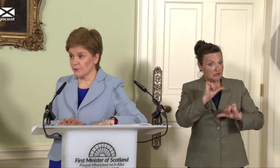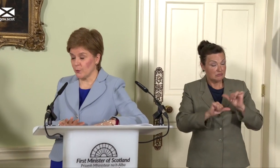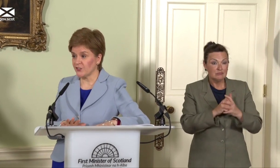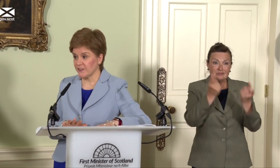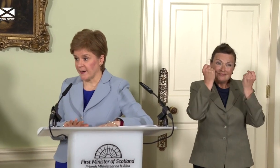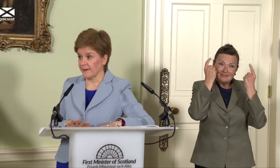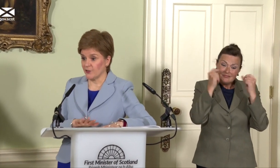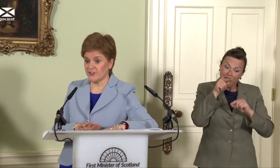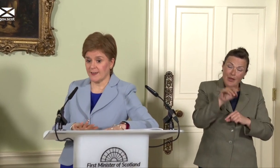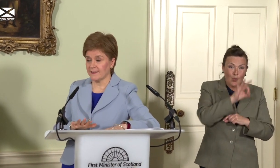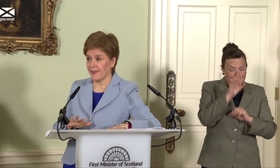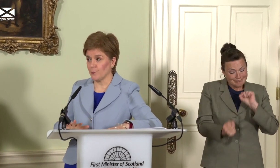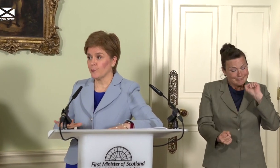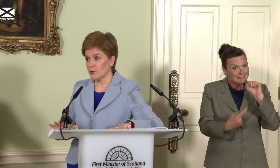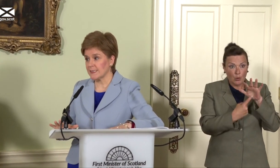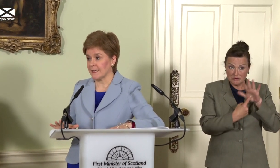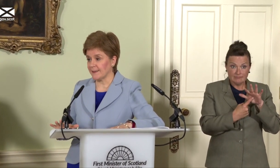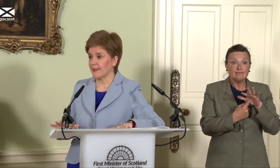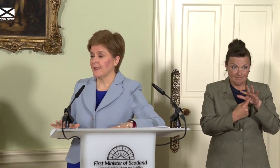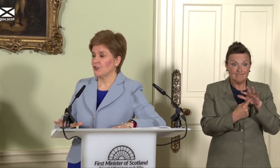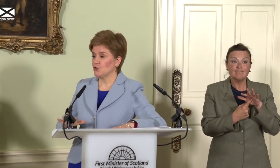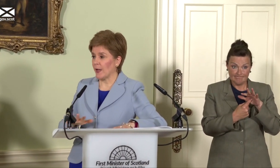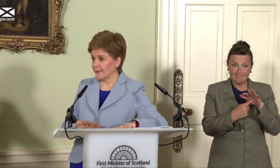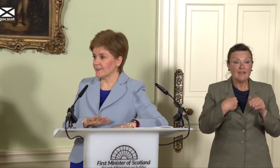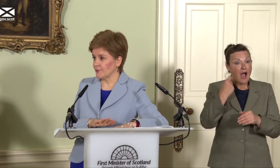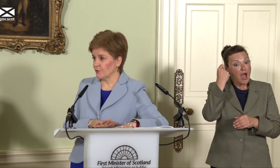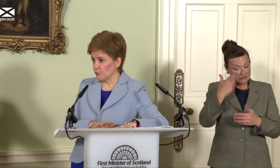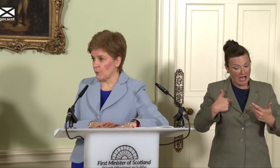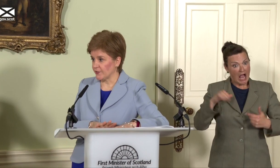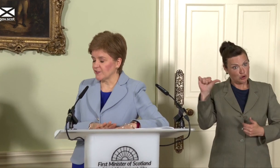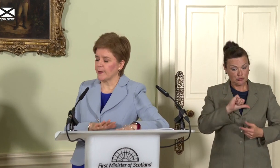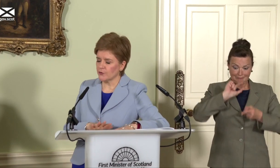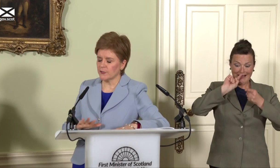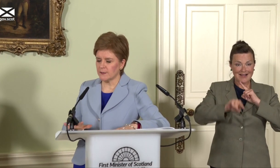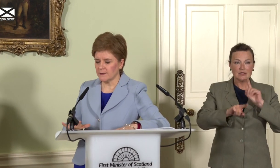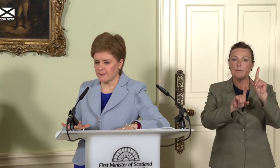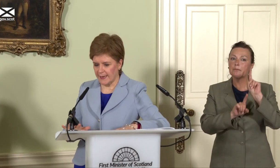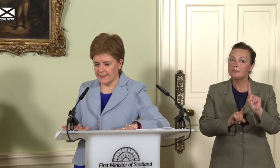questions are and I understand how important it is to answer those questions. But I also understand,